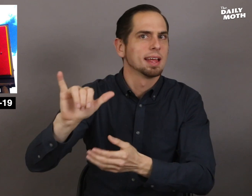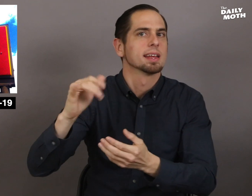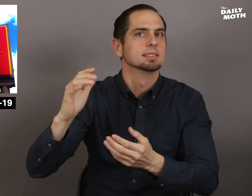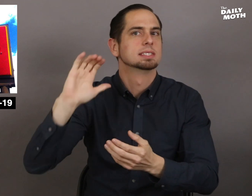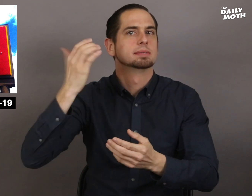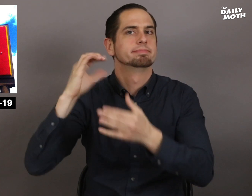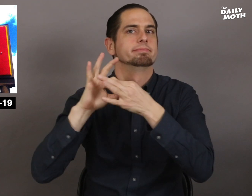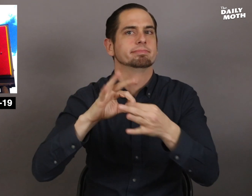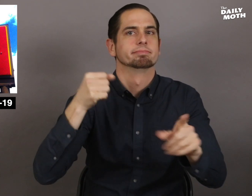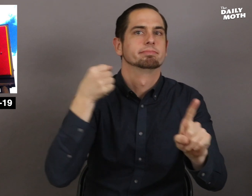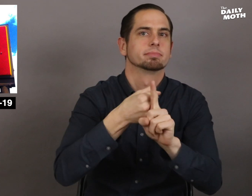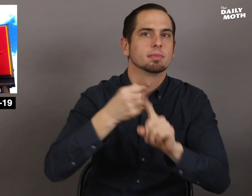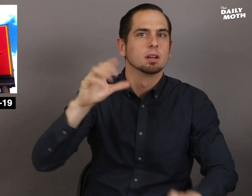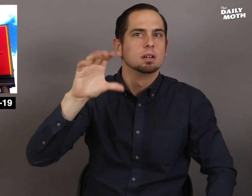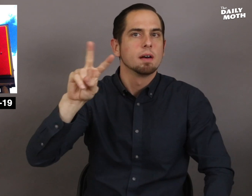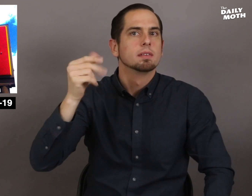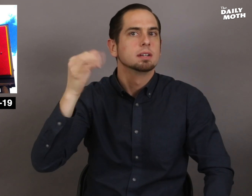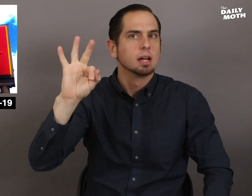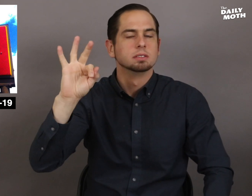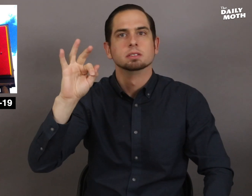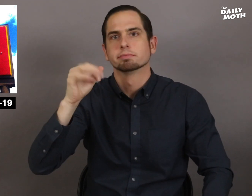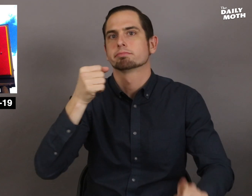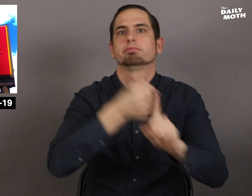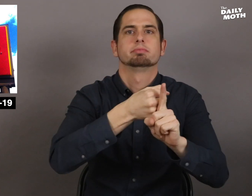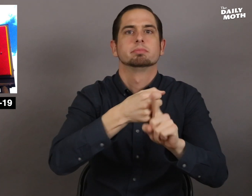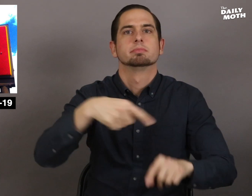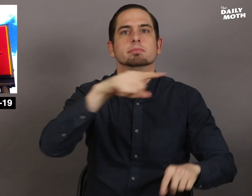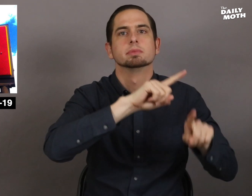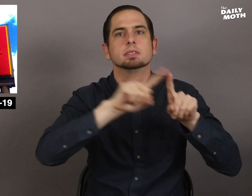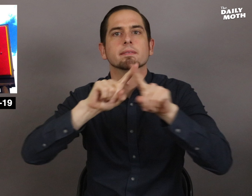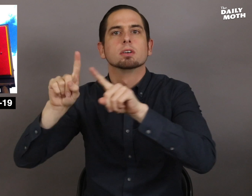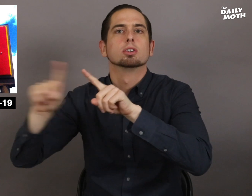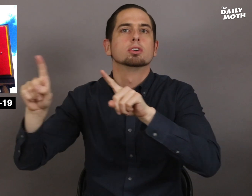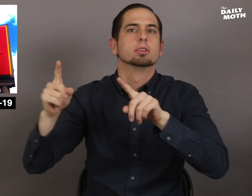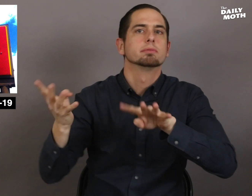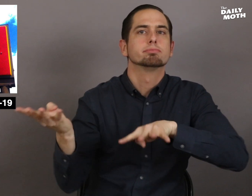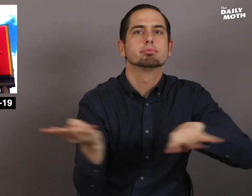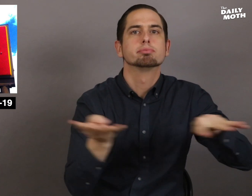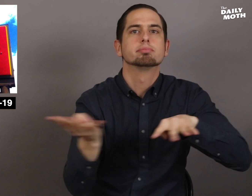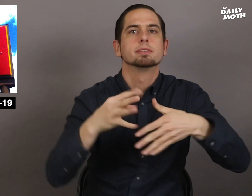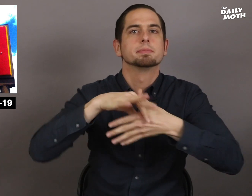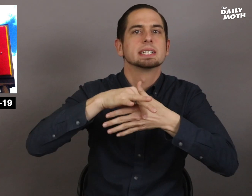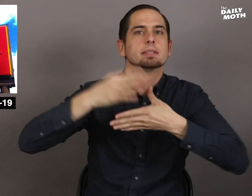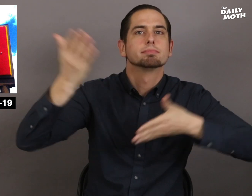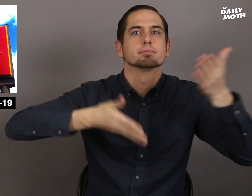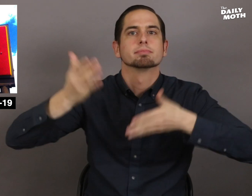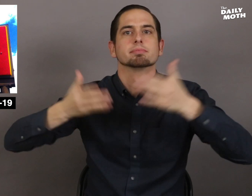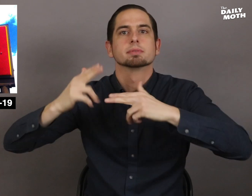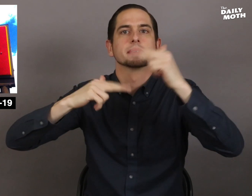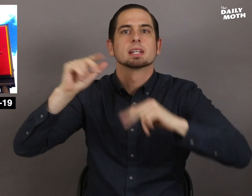This has to do with the impact of COVID-19 on meatpacking